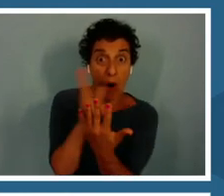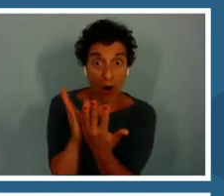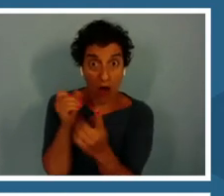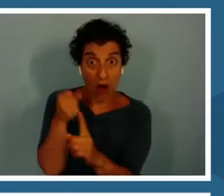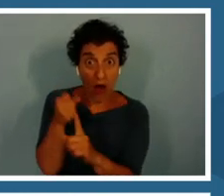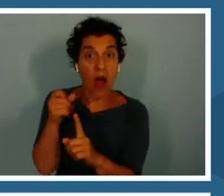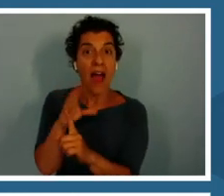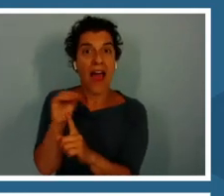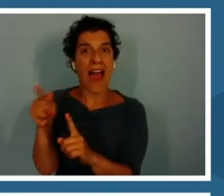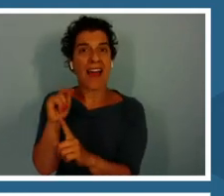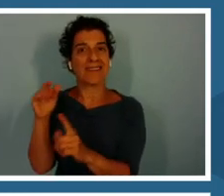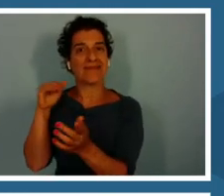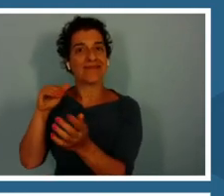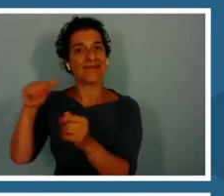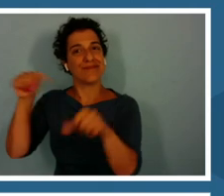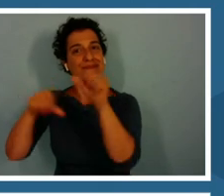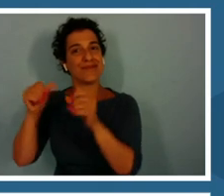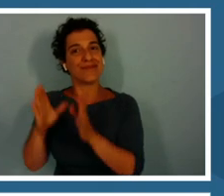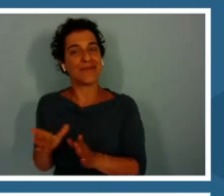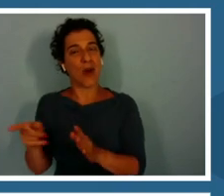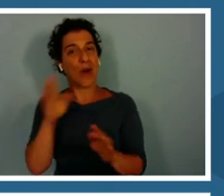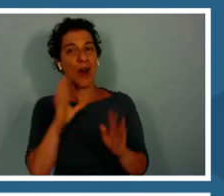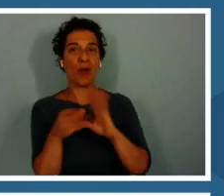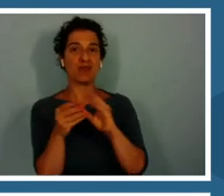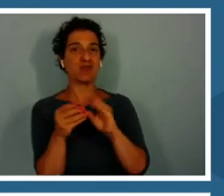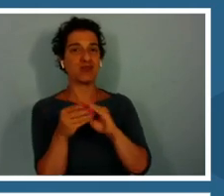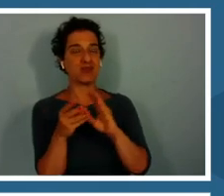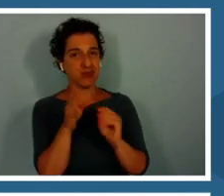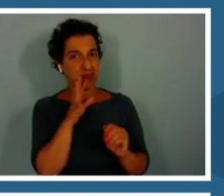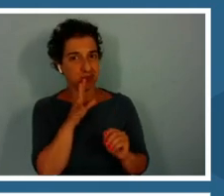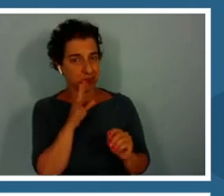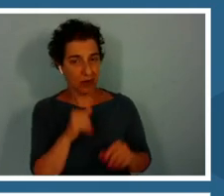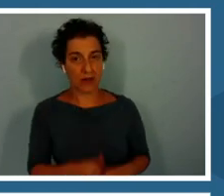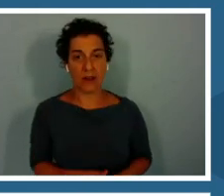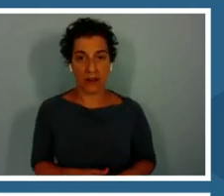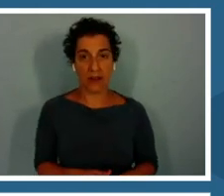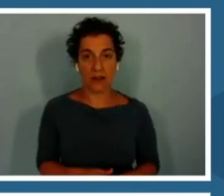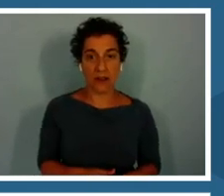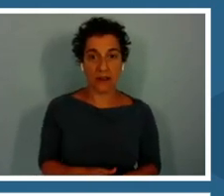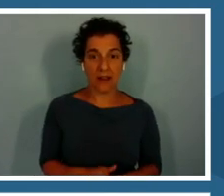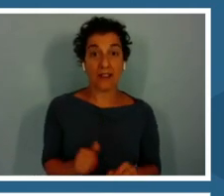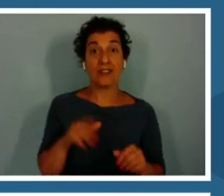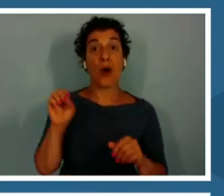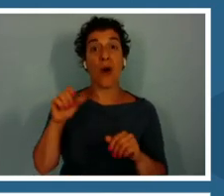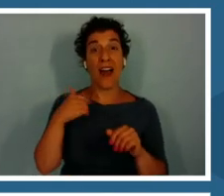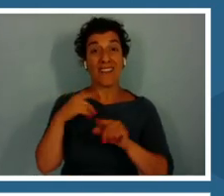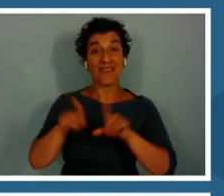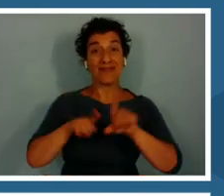You can see the sea star will go play that cut scene animation.